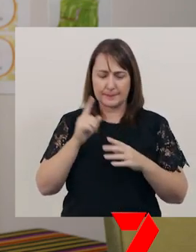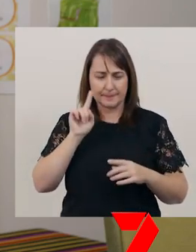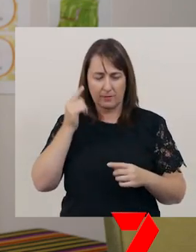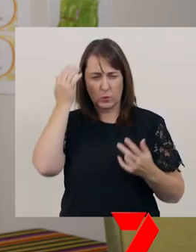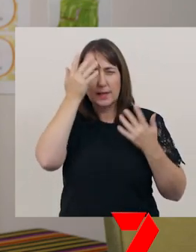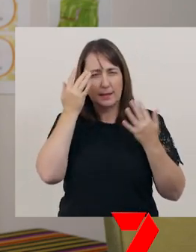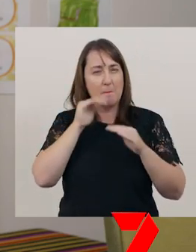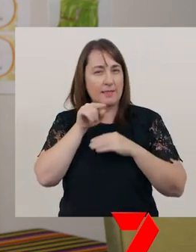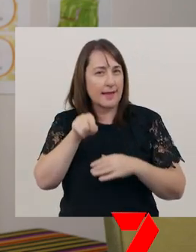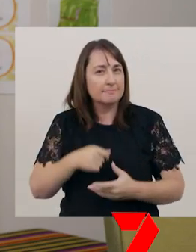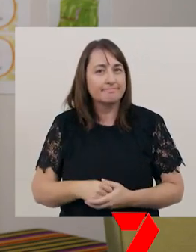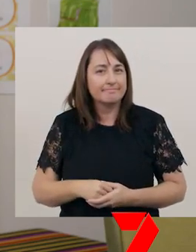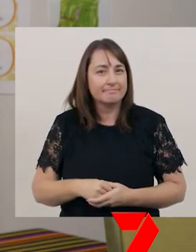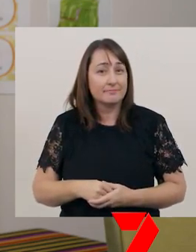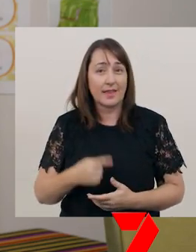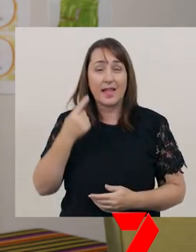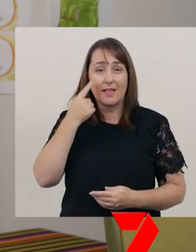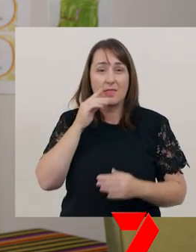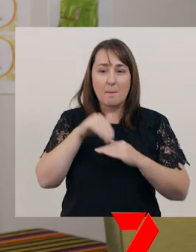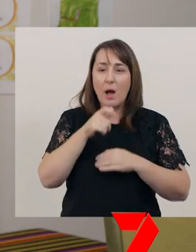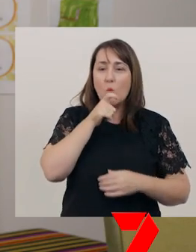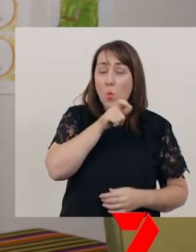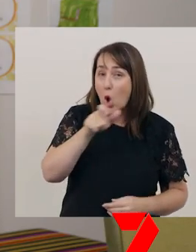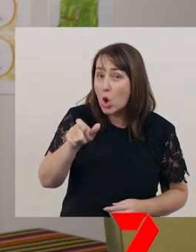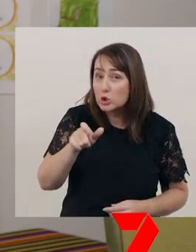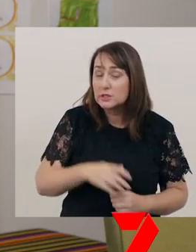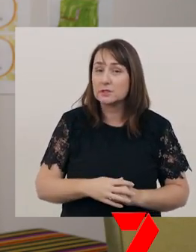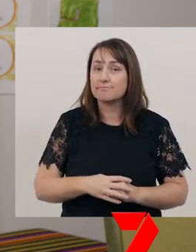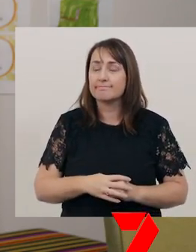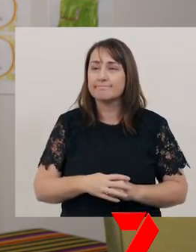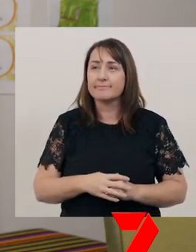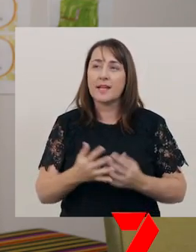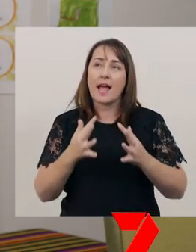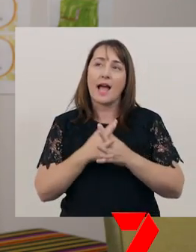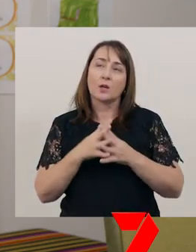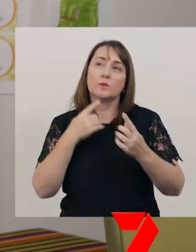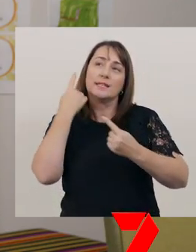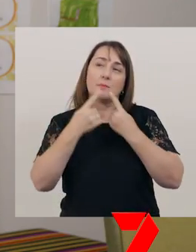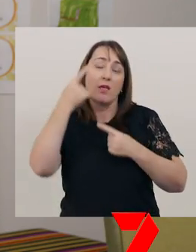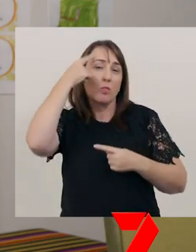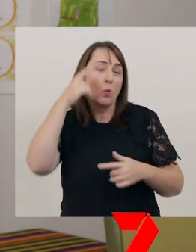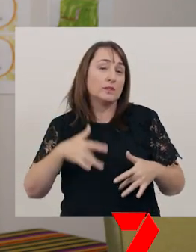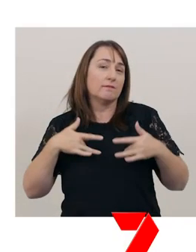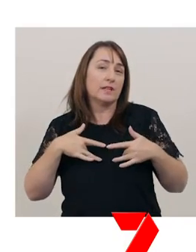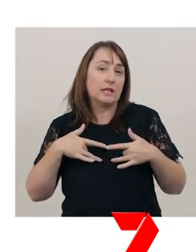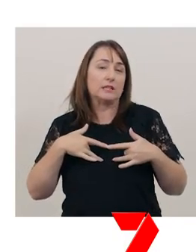I will have to think about the words they'd use, to show their thoughts and feelings clearly to the audience.